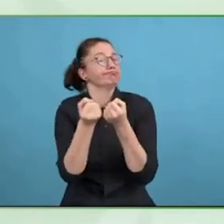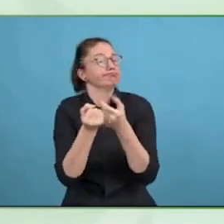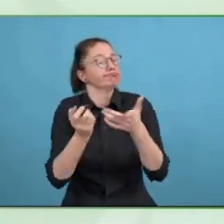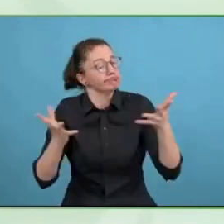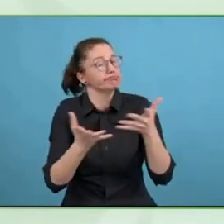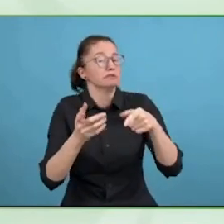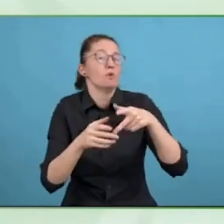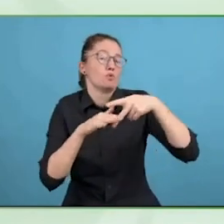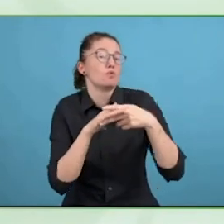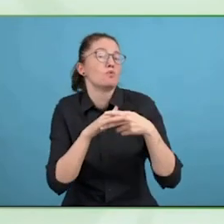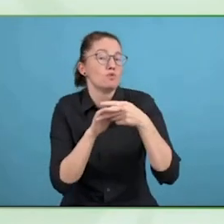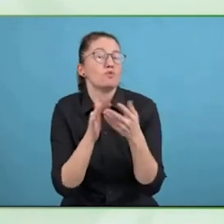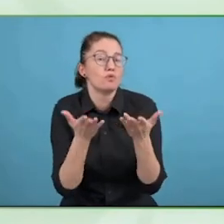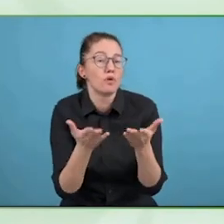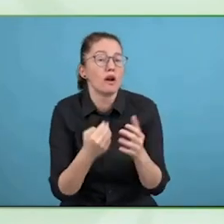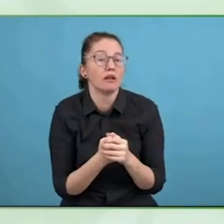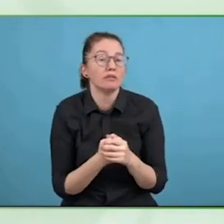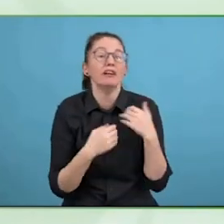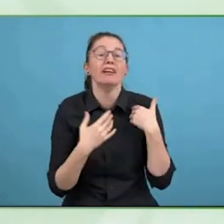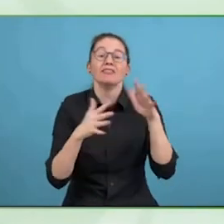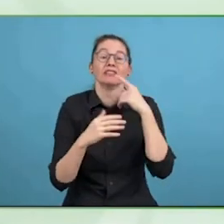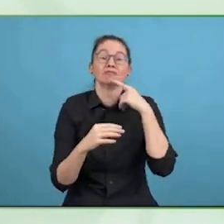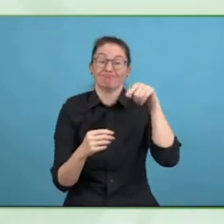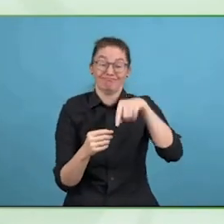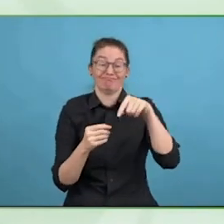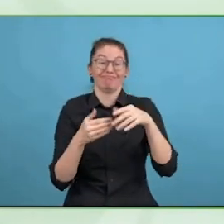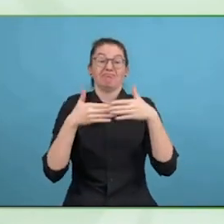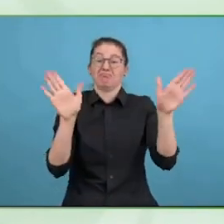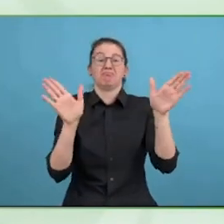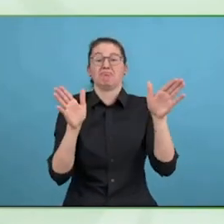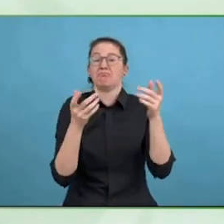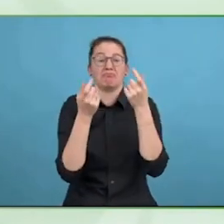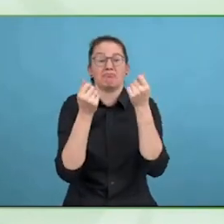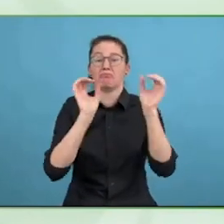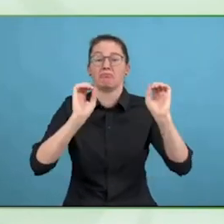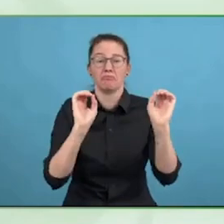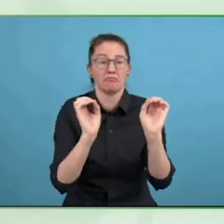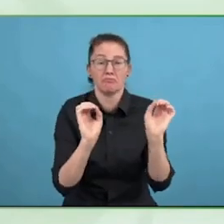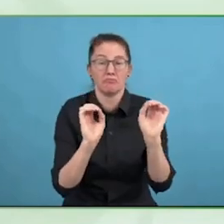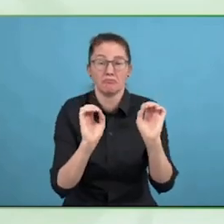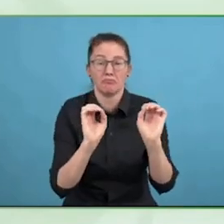Even getting two hours of those who should look at it and bringing